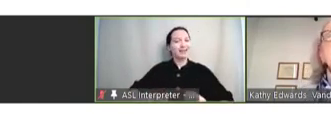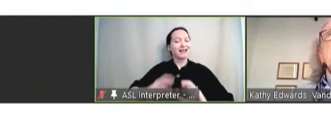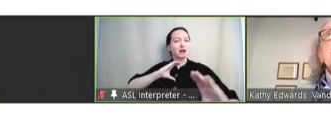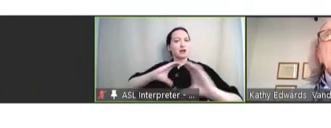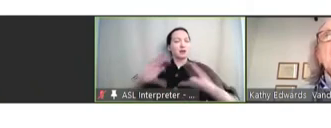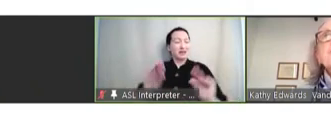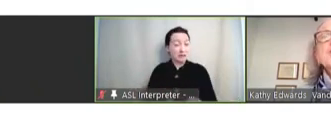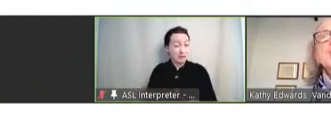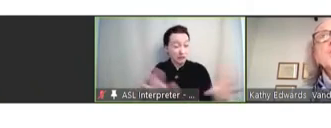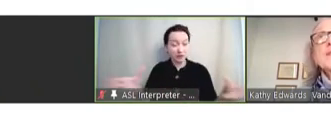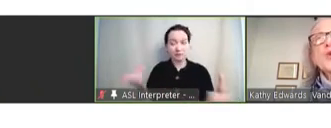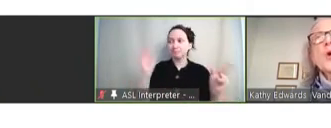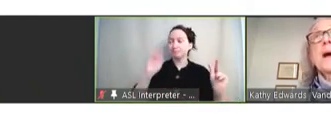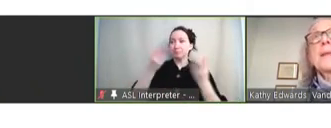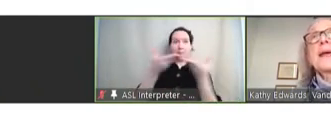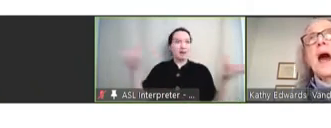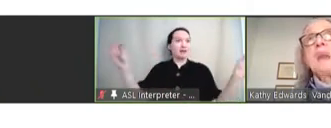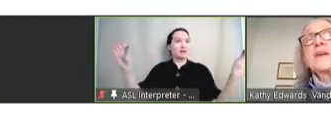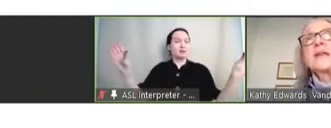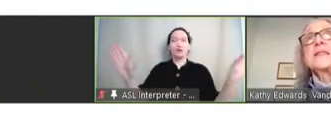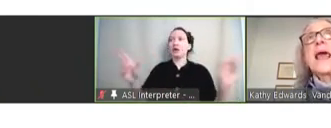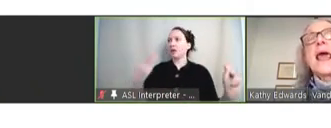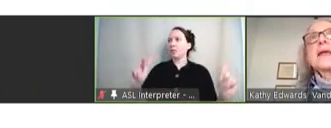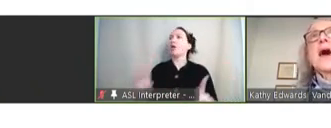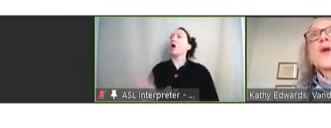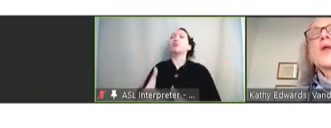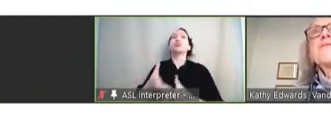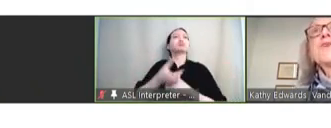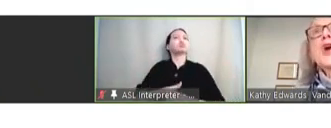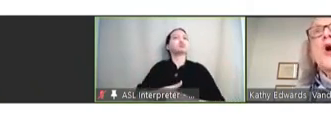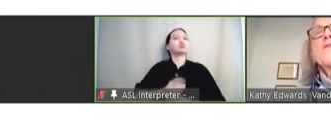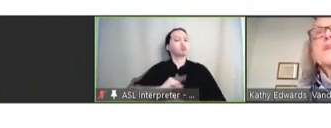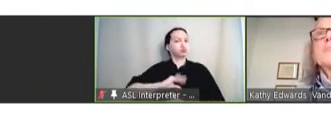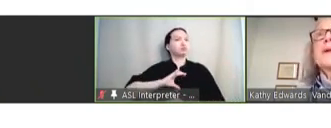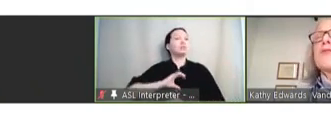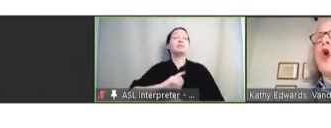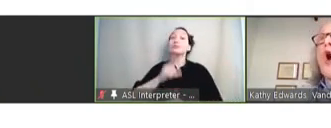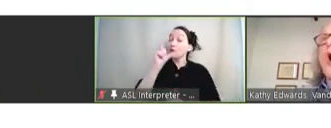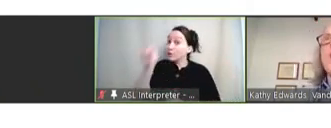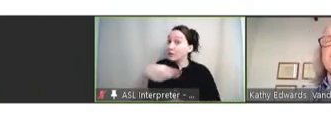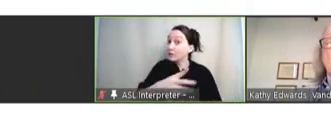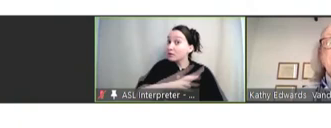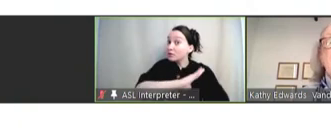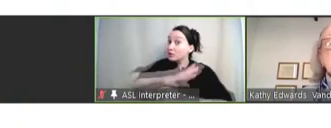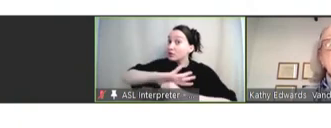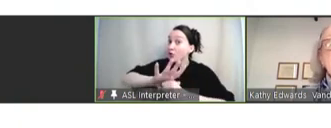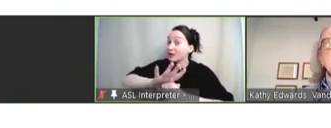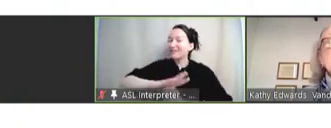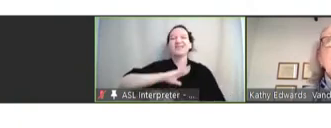public -- to restore public confidence, not only for COVID but for all of our vaccines.